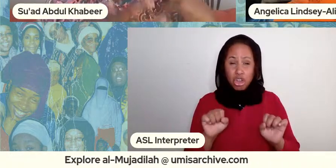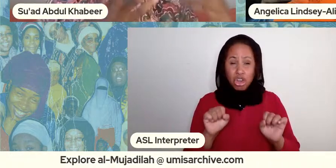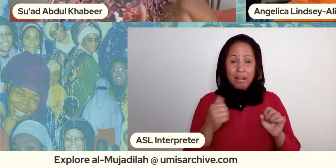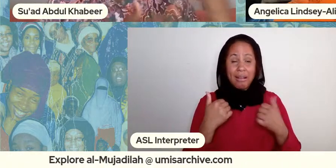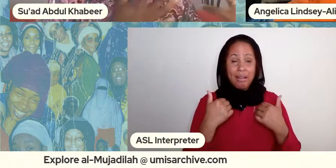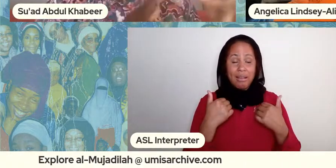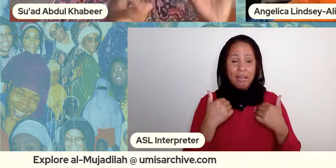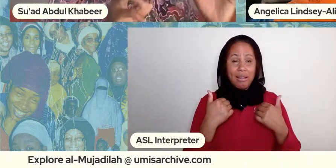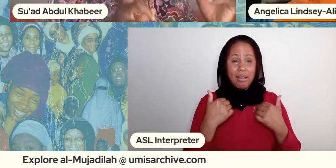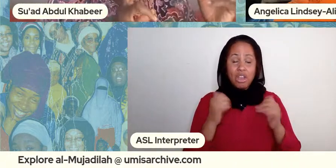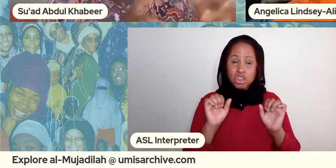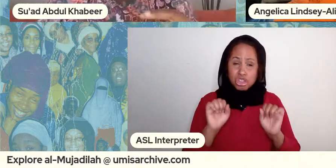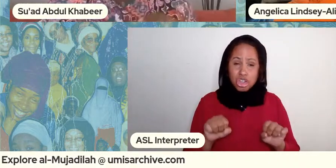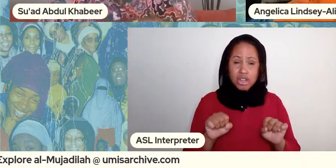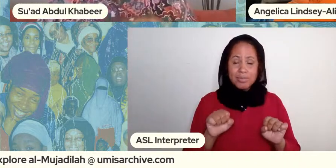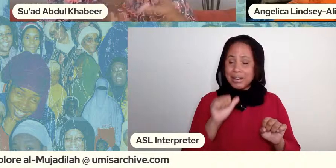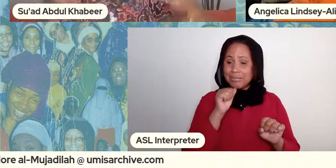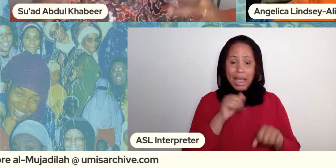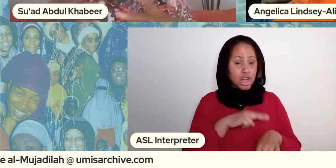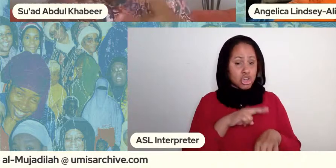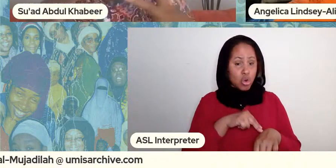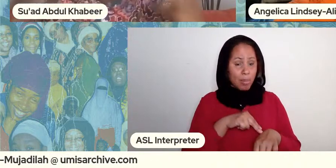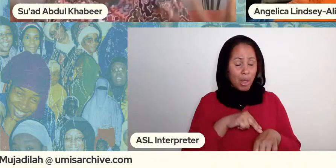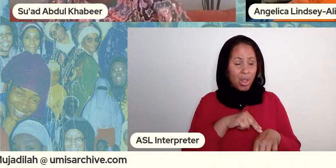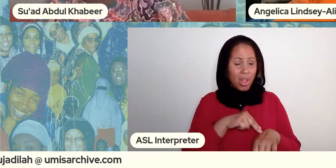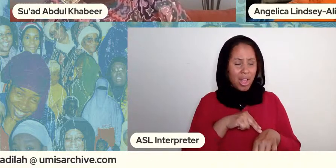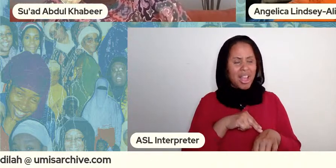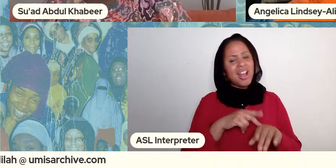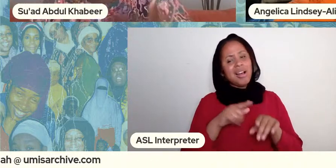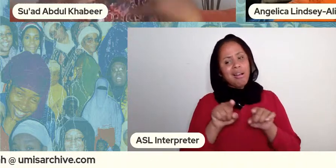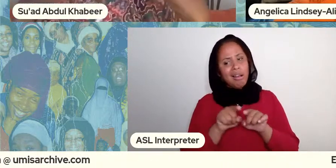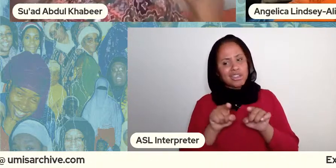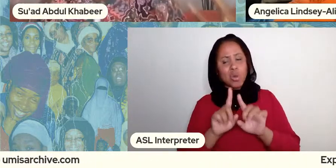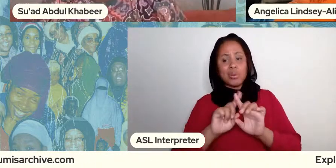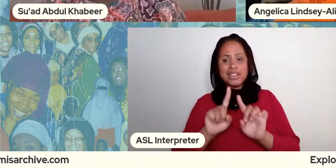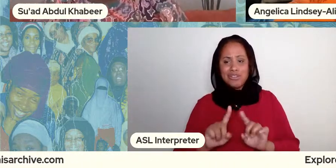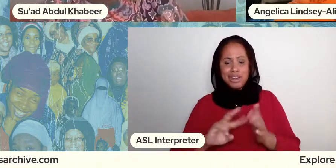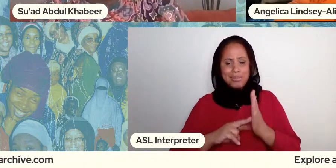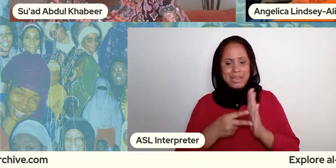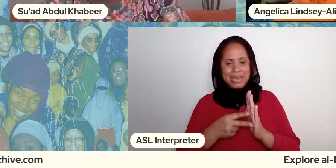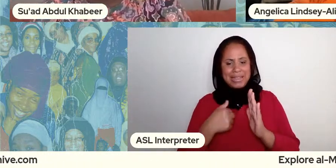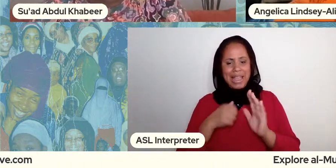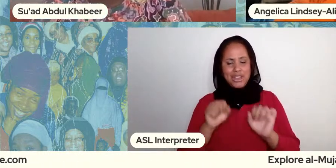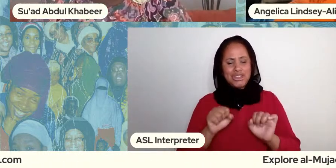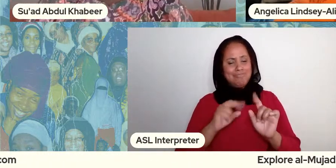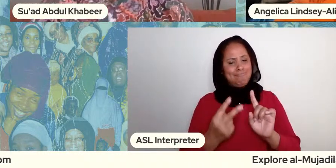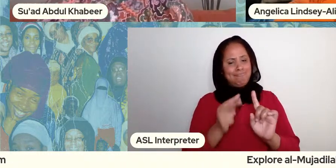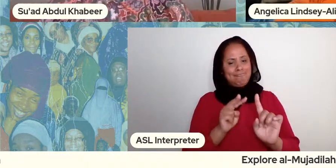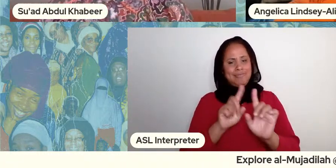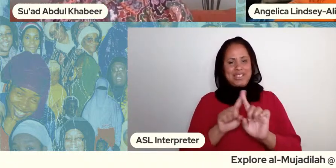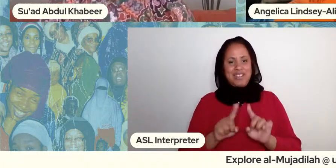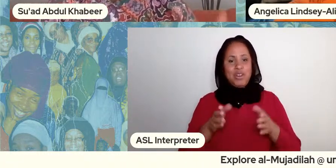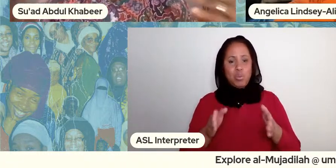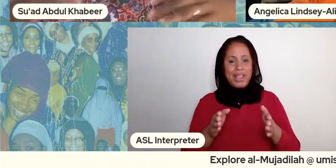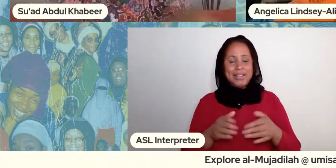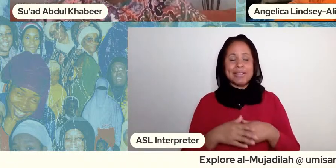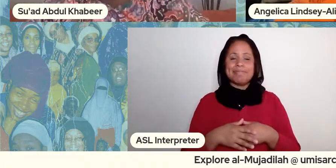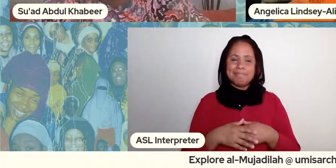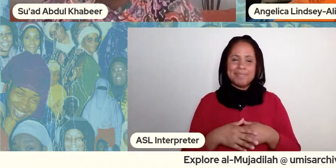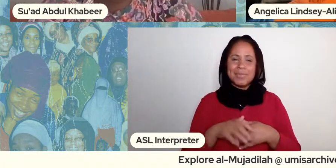it could it could be not normal but it could also have different kinds of meanings i could see it in different kinds of ways right but i wanted to include that also